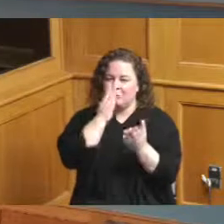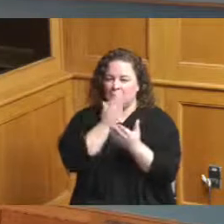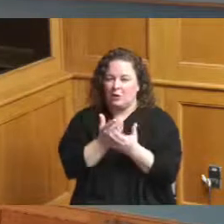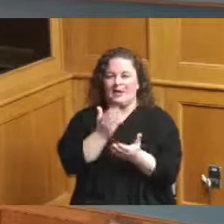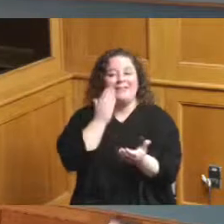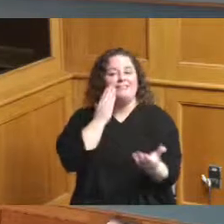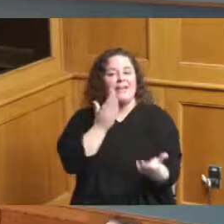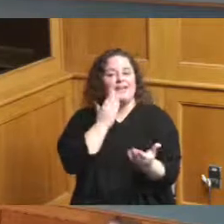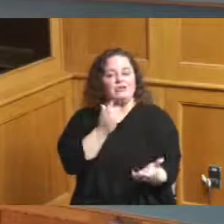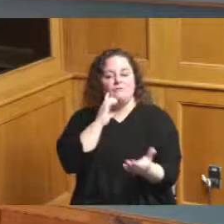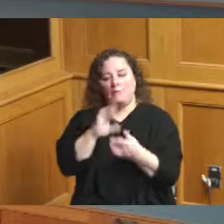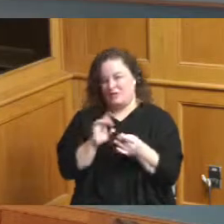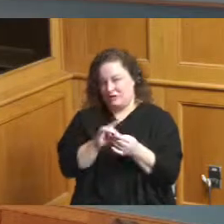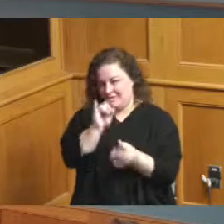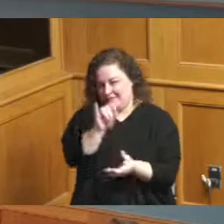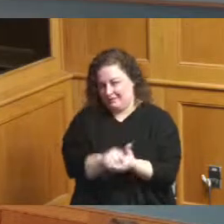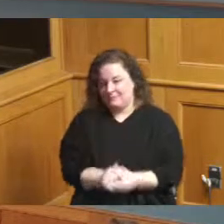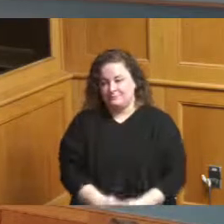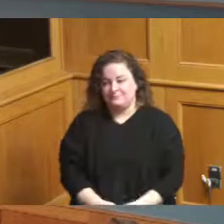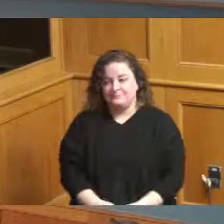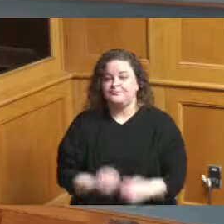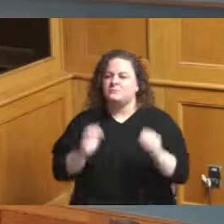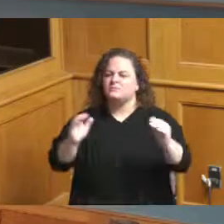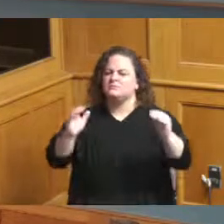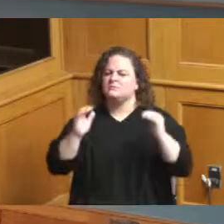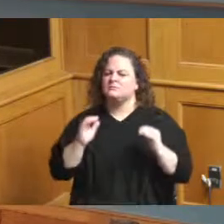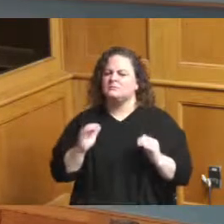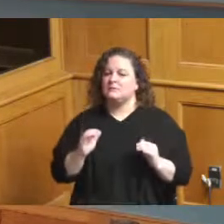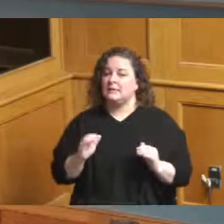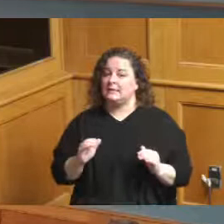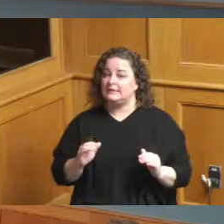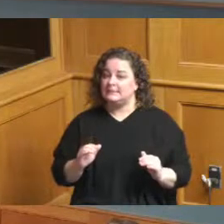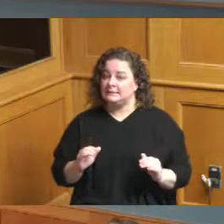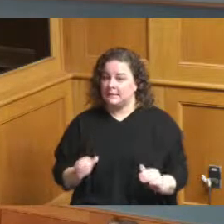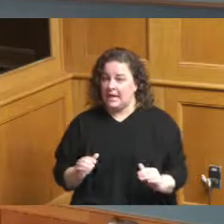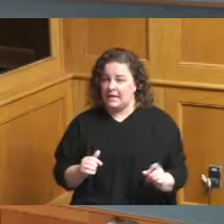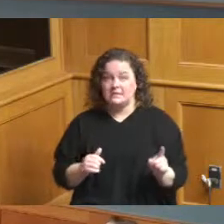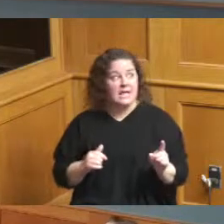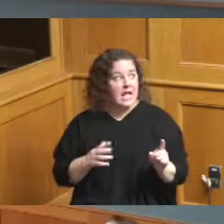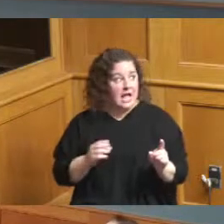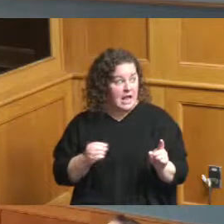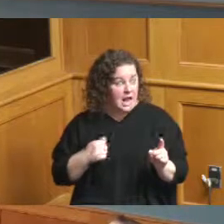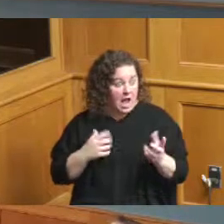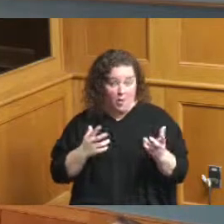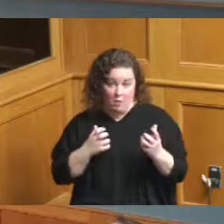also our next and I was going to say those that are over there if even though you're separated by